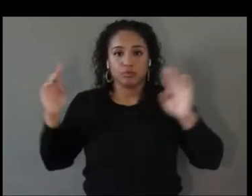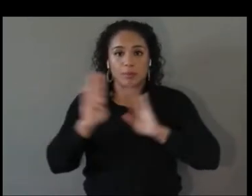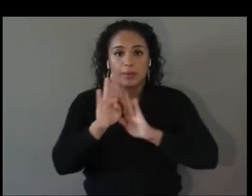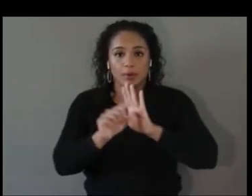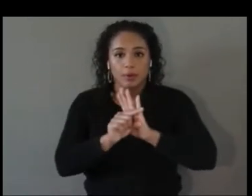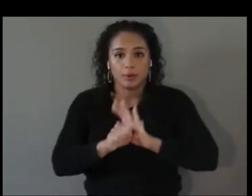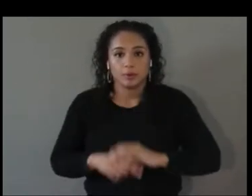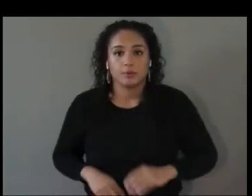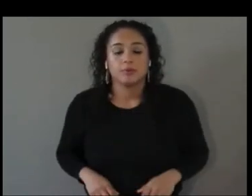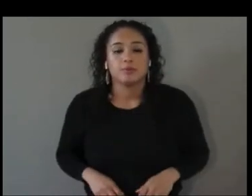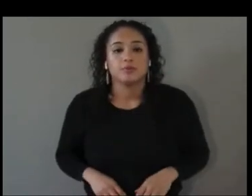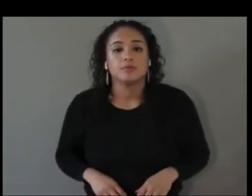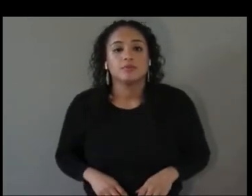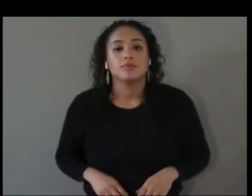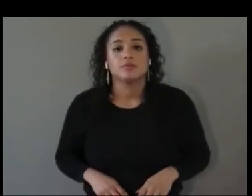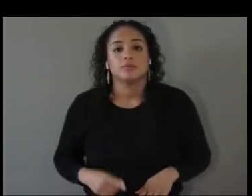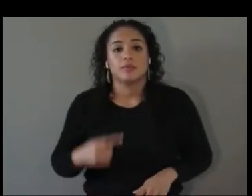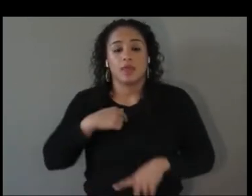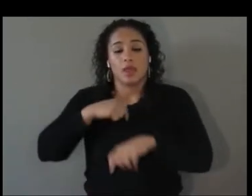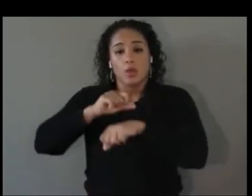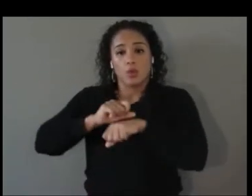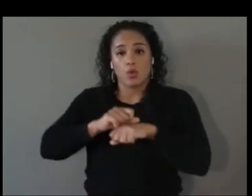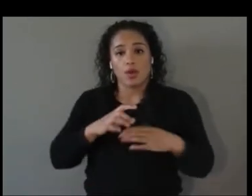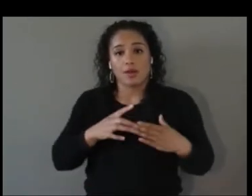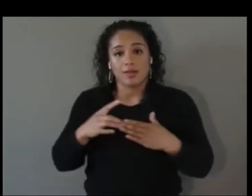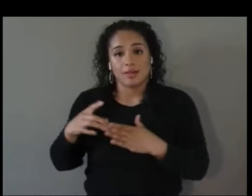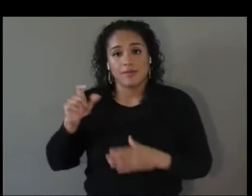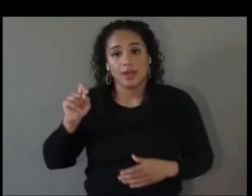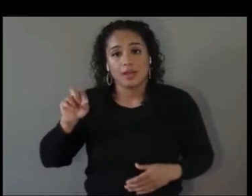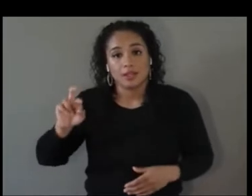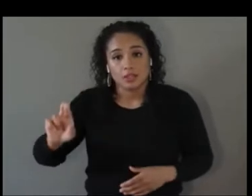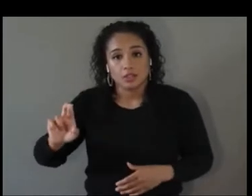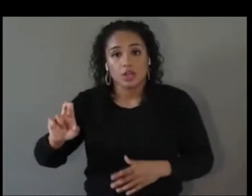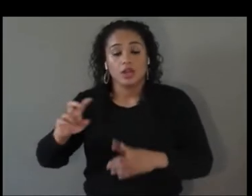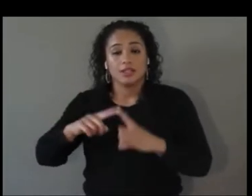and lead the XR diversity initiative in the UK.